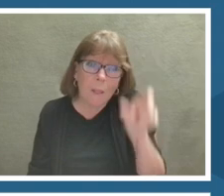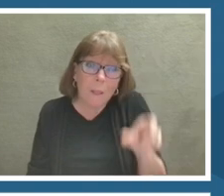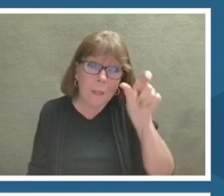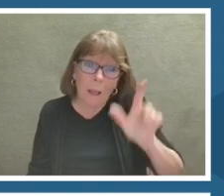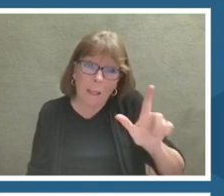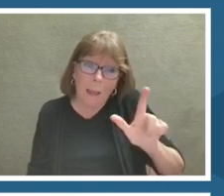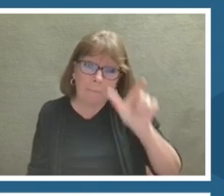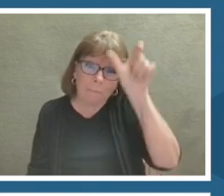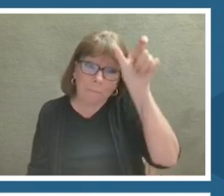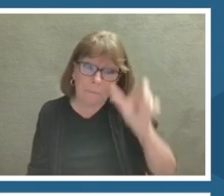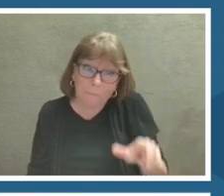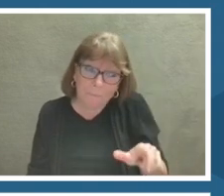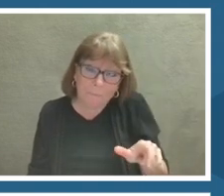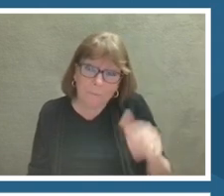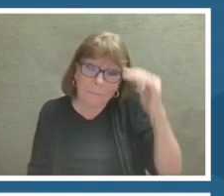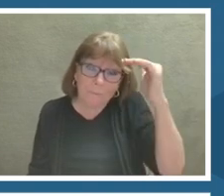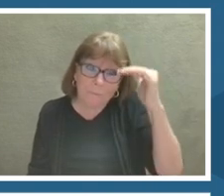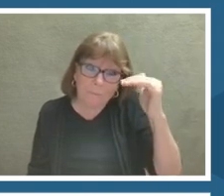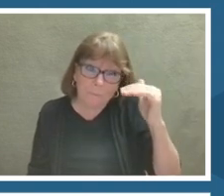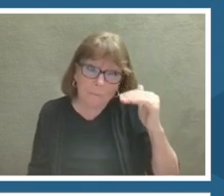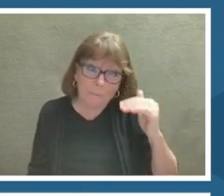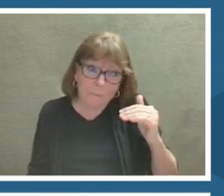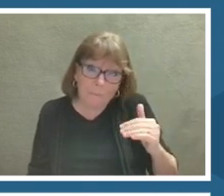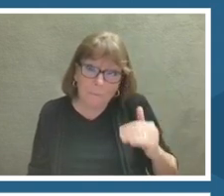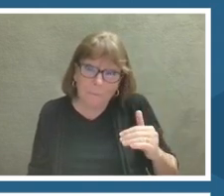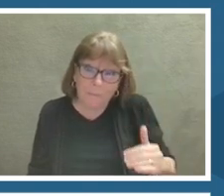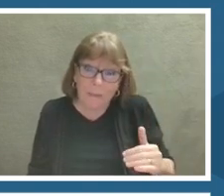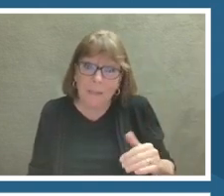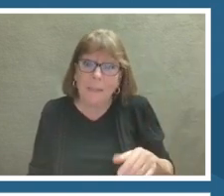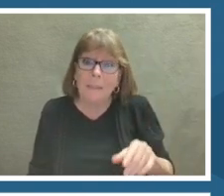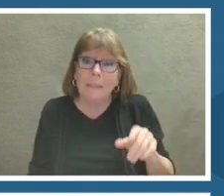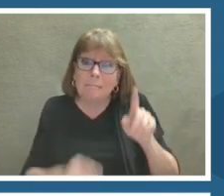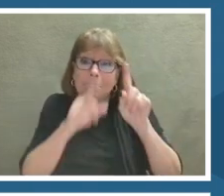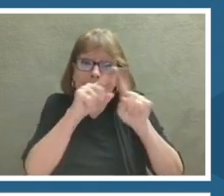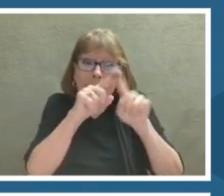and you can see there is a bunch of nozzles on the left-hand side.